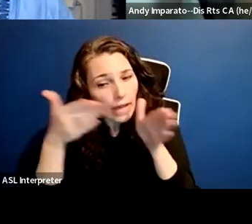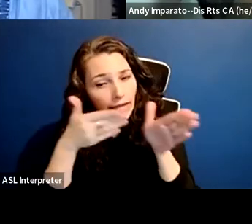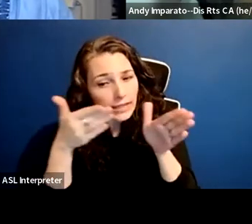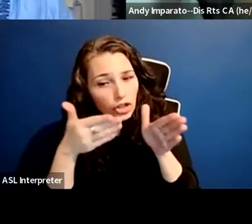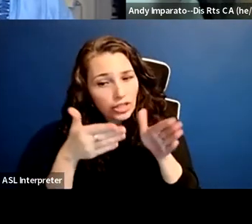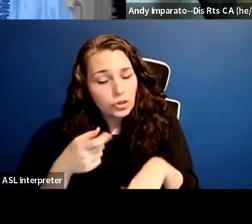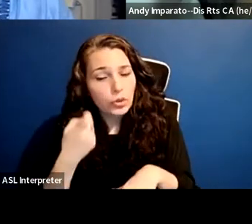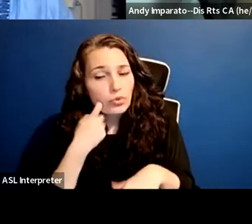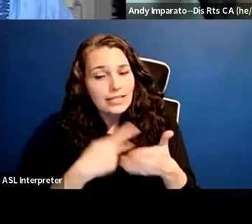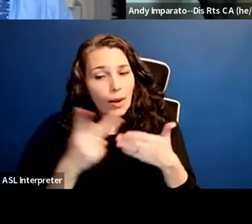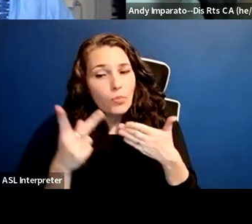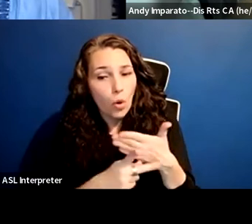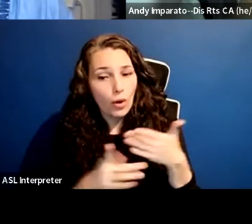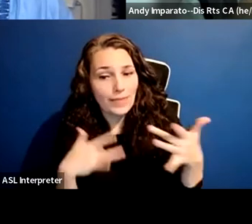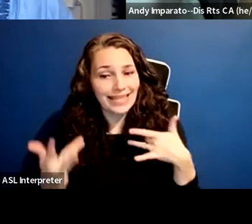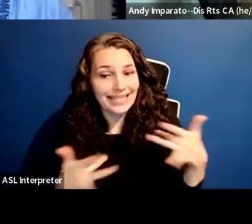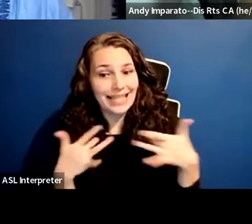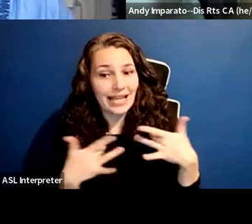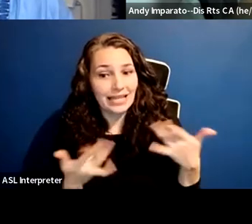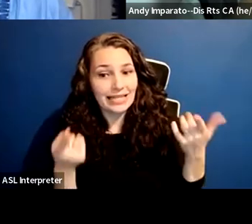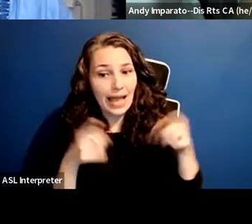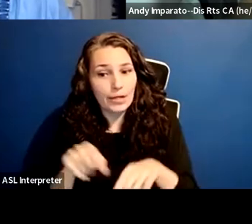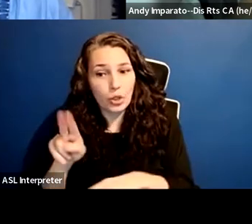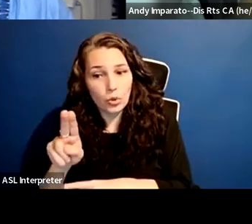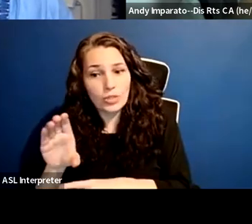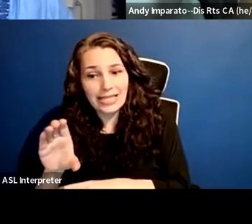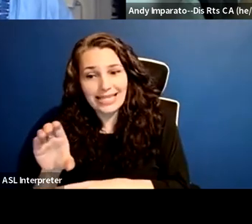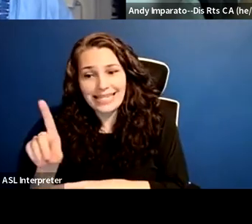that's really exciting at UC Davis, the SEED Scholar Program